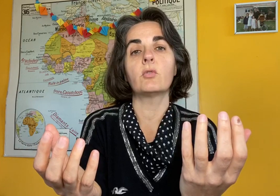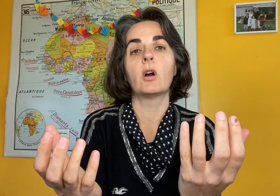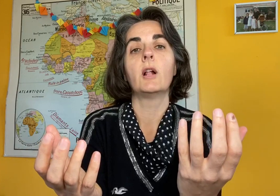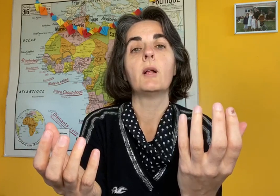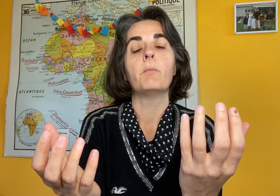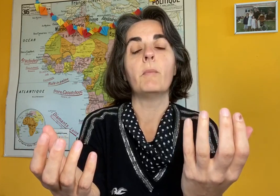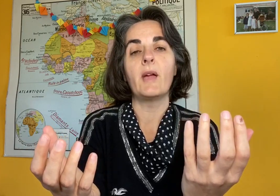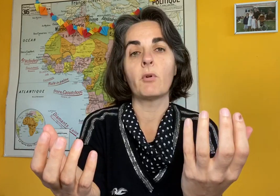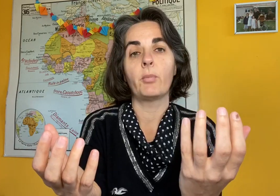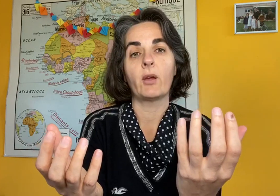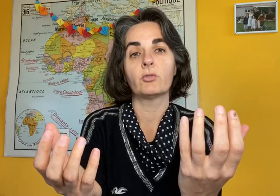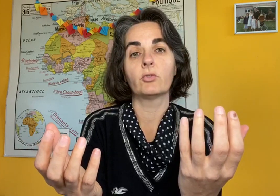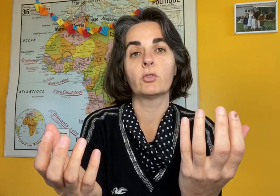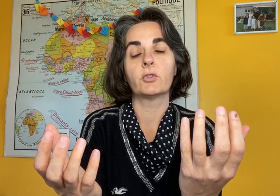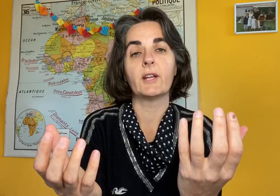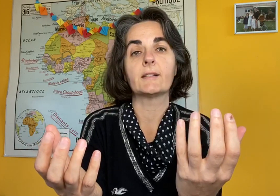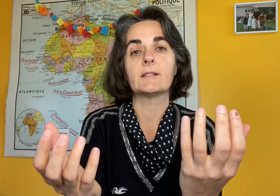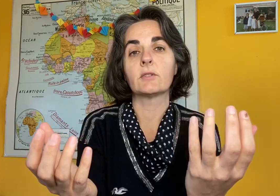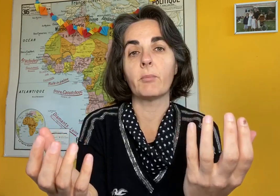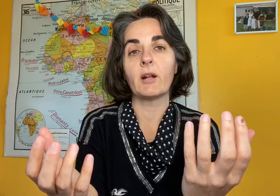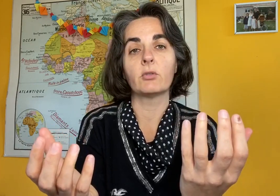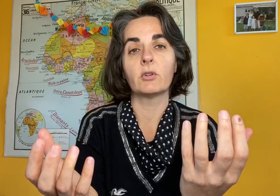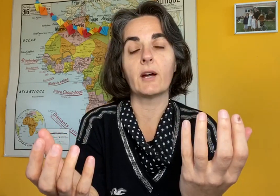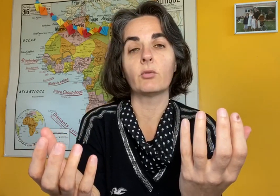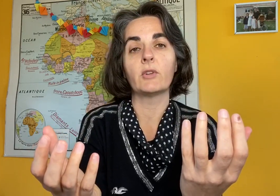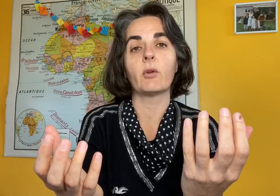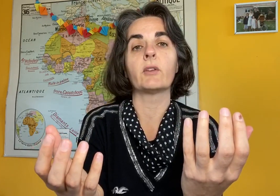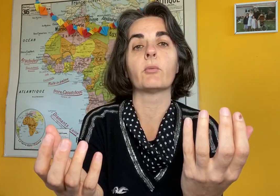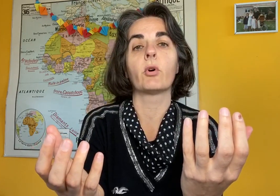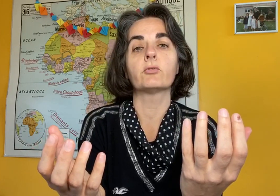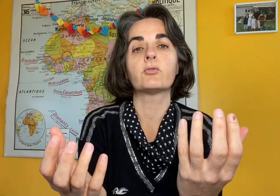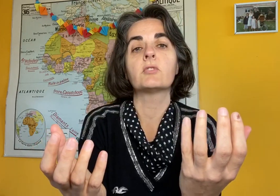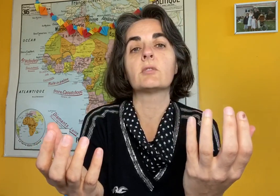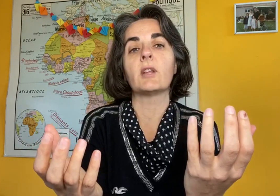even during coronavirus (if we do not have the coronavirus we are allowed to take it if we are